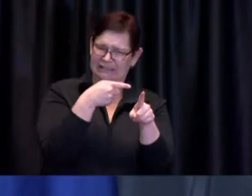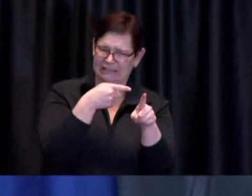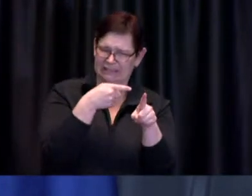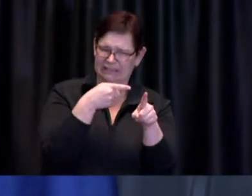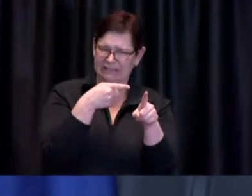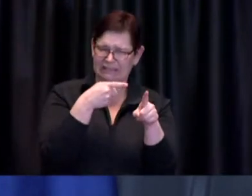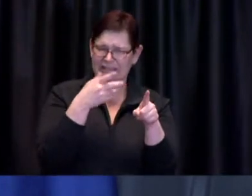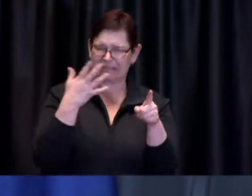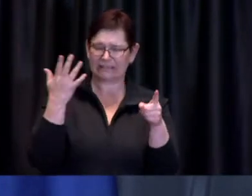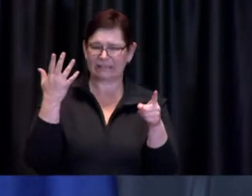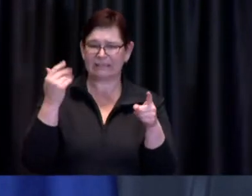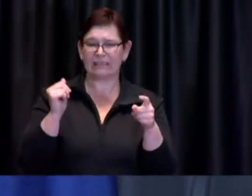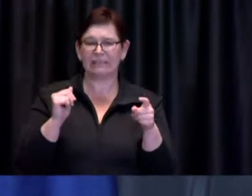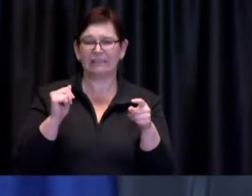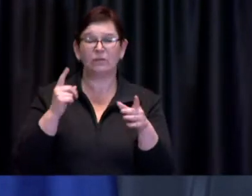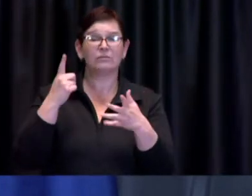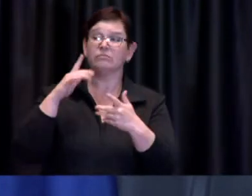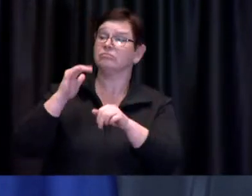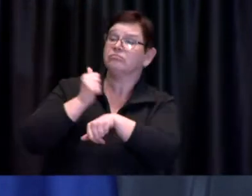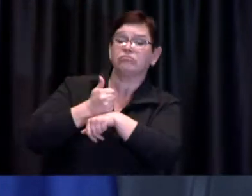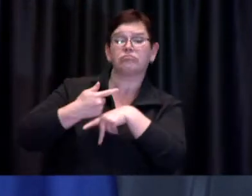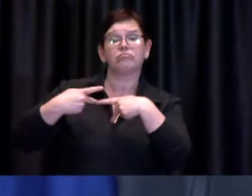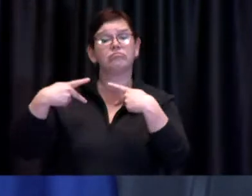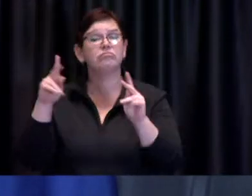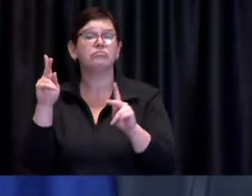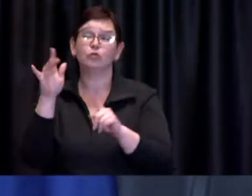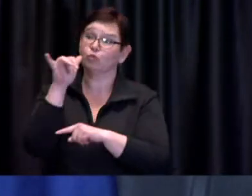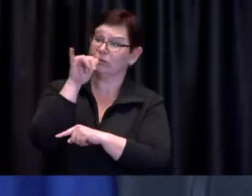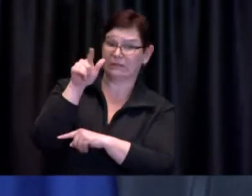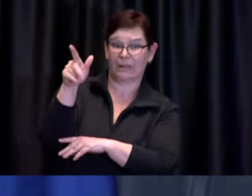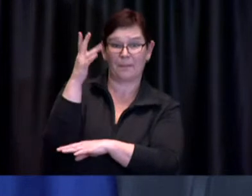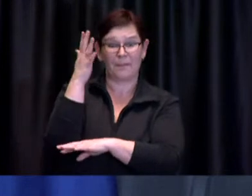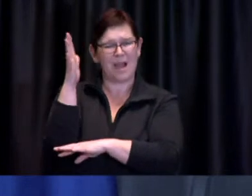and carefully uh because I think there are many different aspects including public health aspects